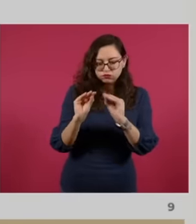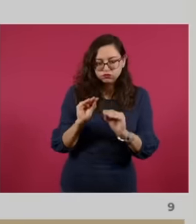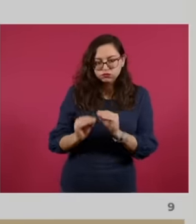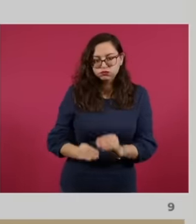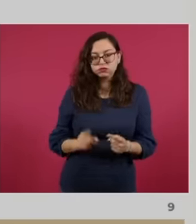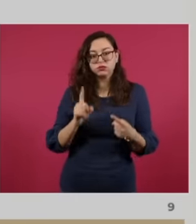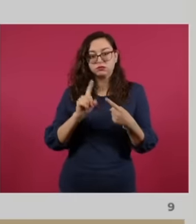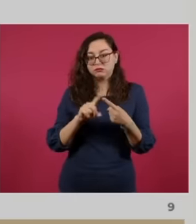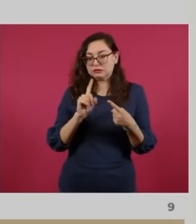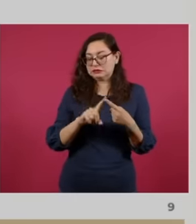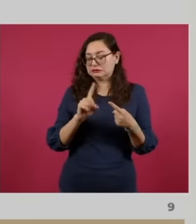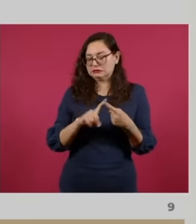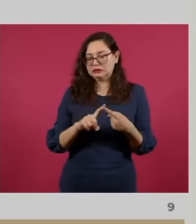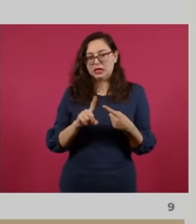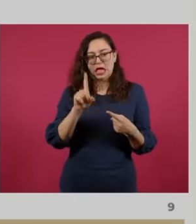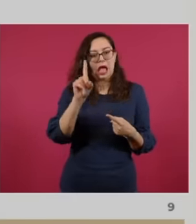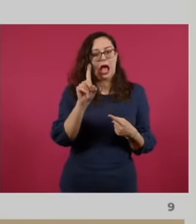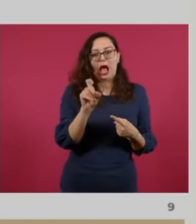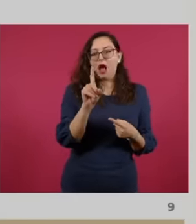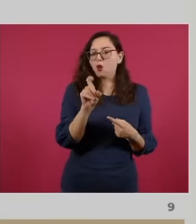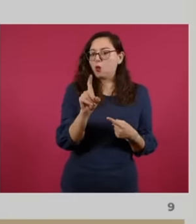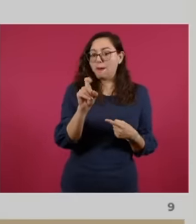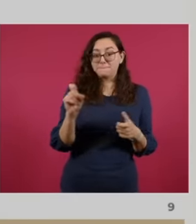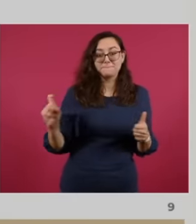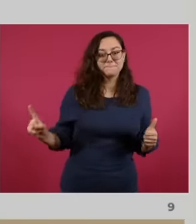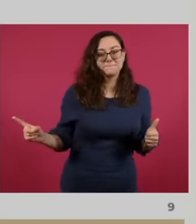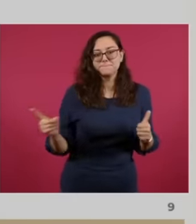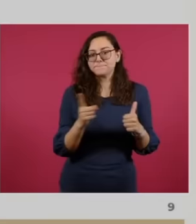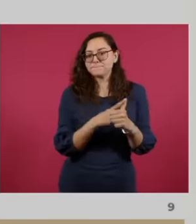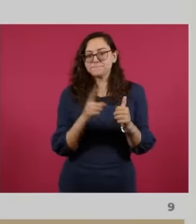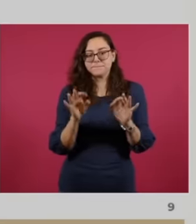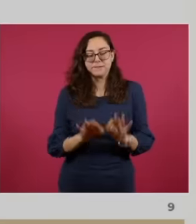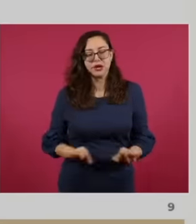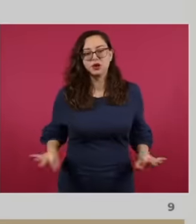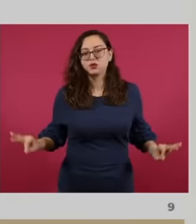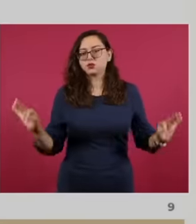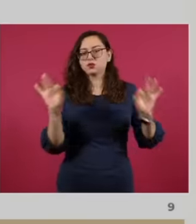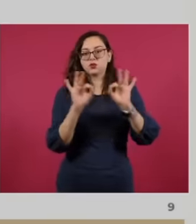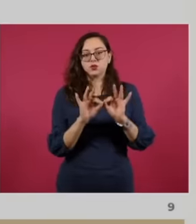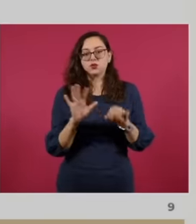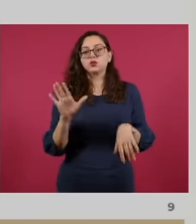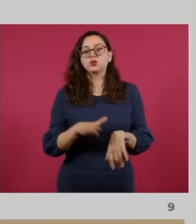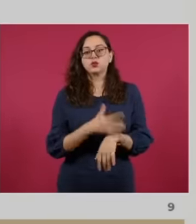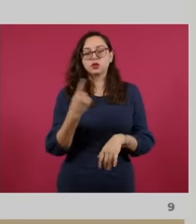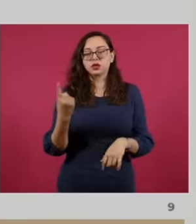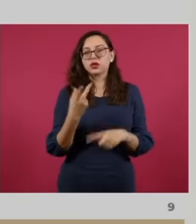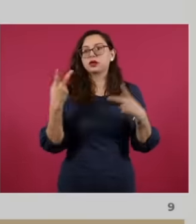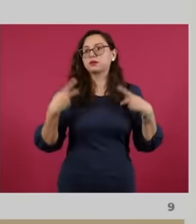as the first phase in the water because it is what